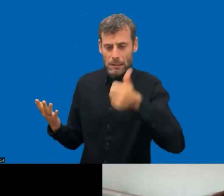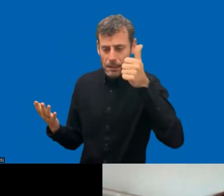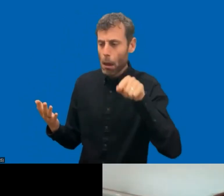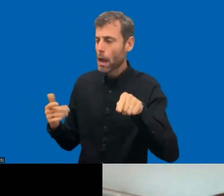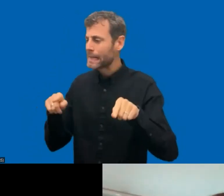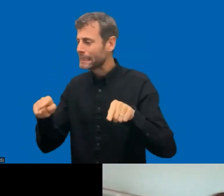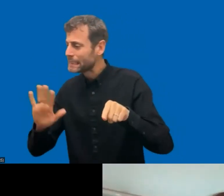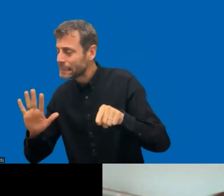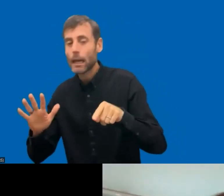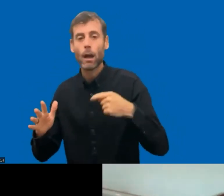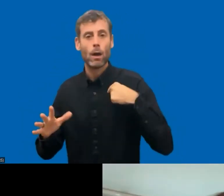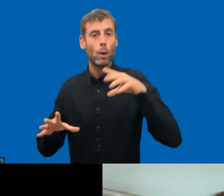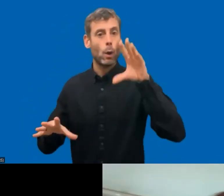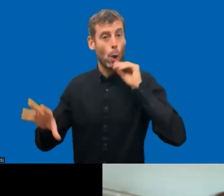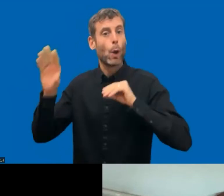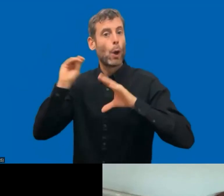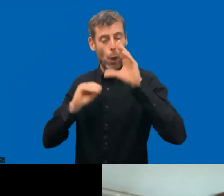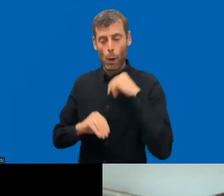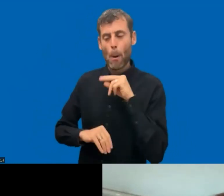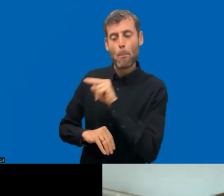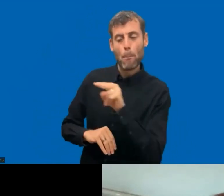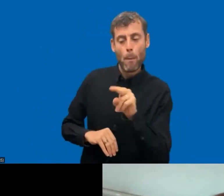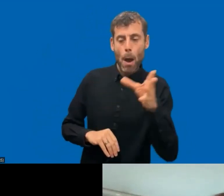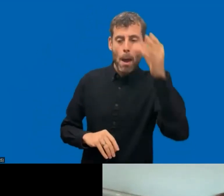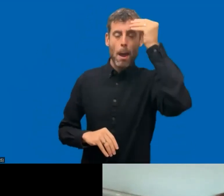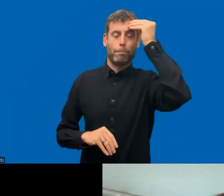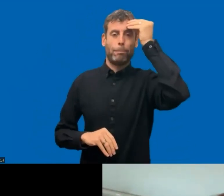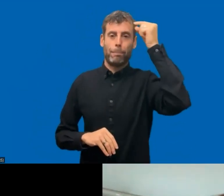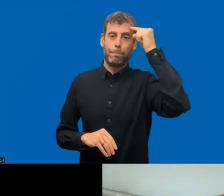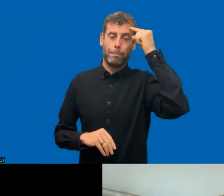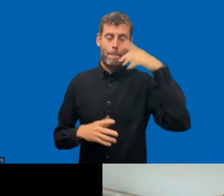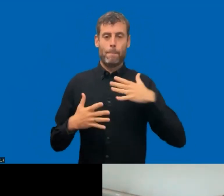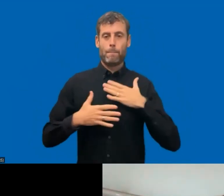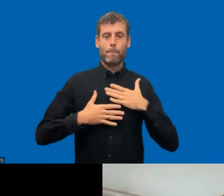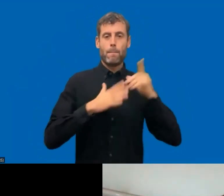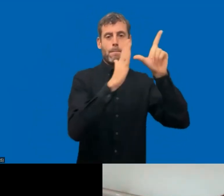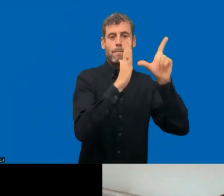So that for me, at least is a very positive perspective, and we are looking forward to